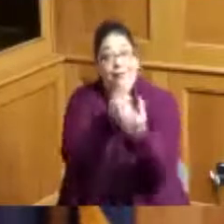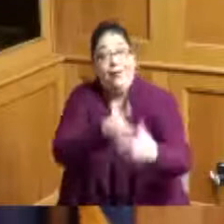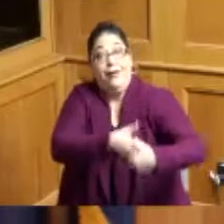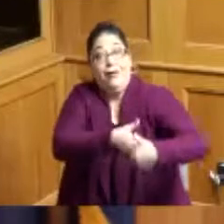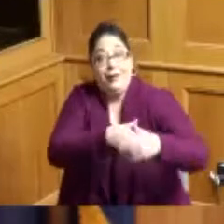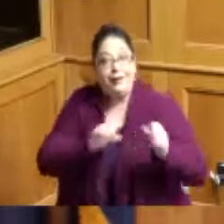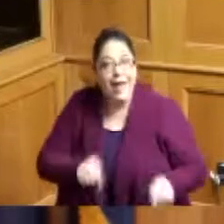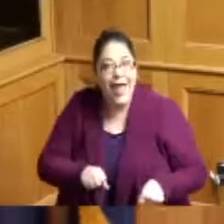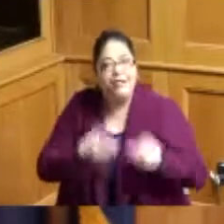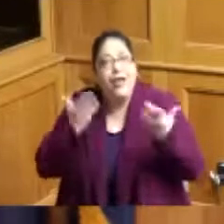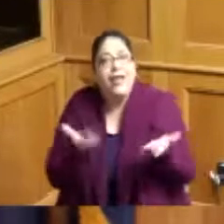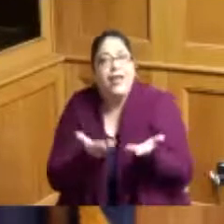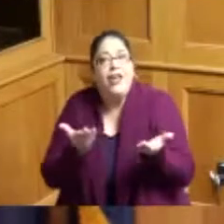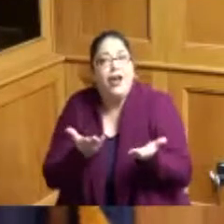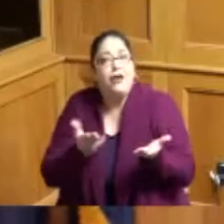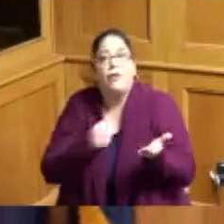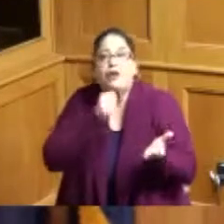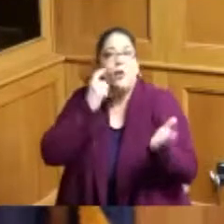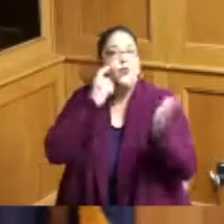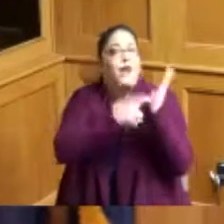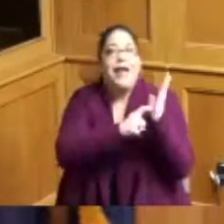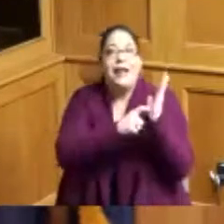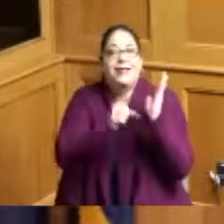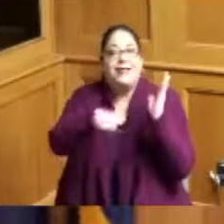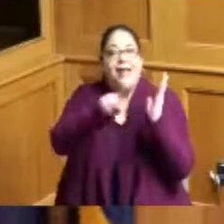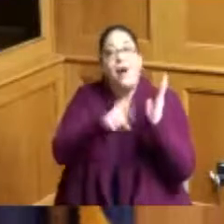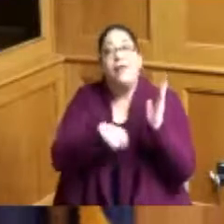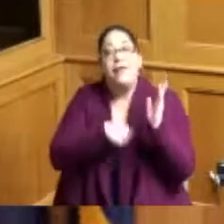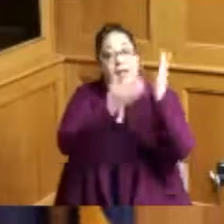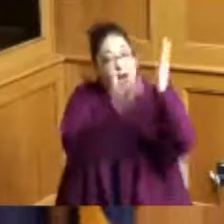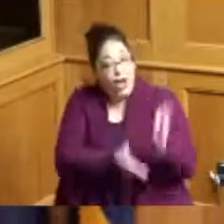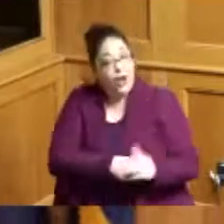don't acknowledge them because they're here and we just say oh well they just do what they do